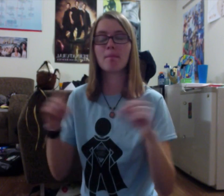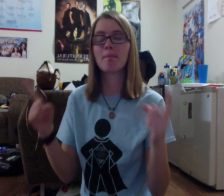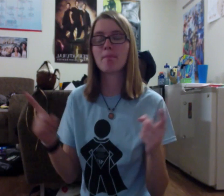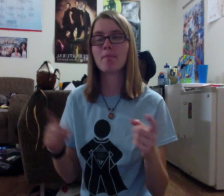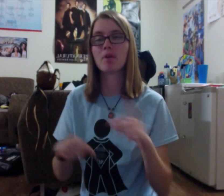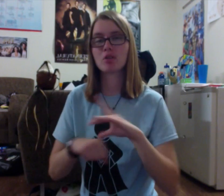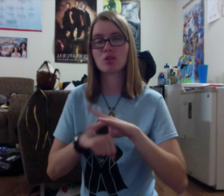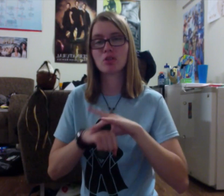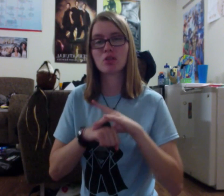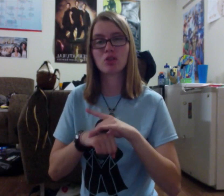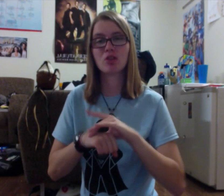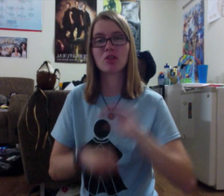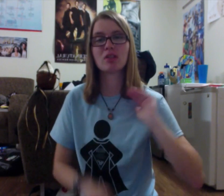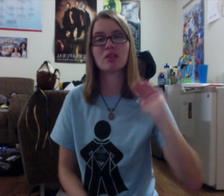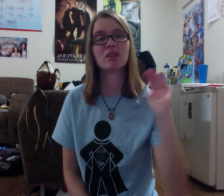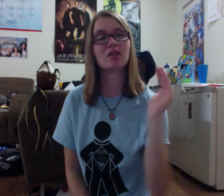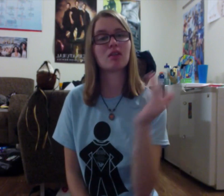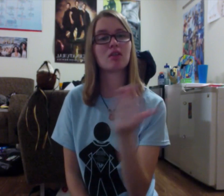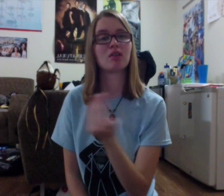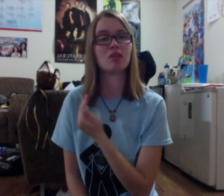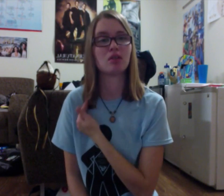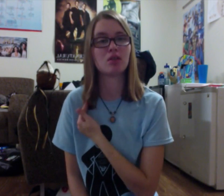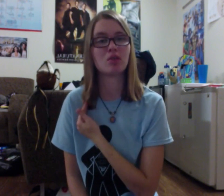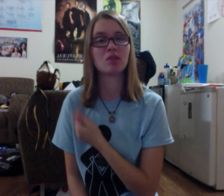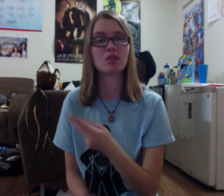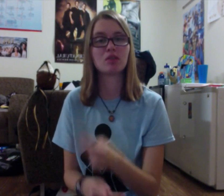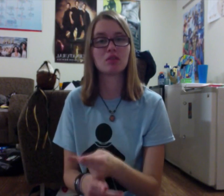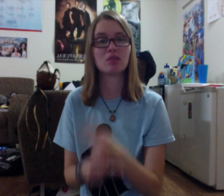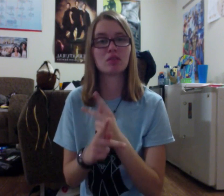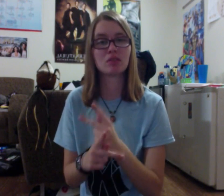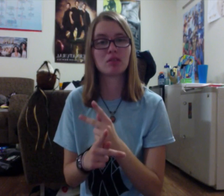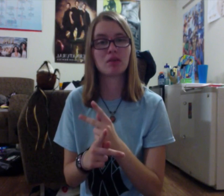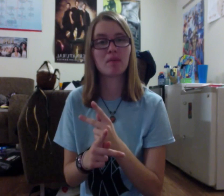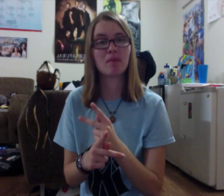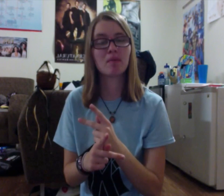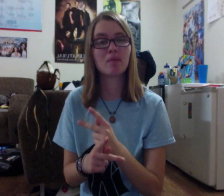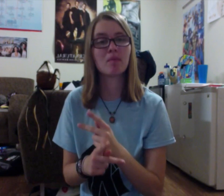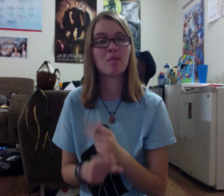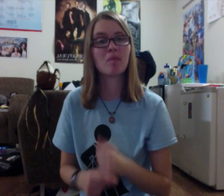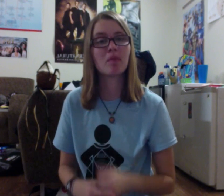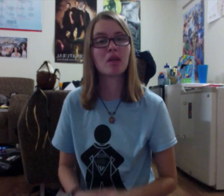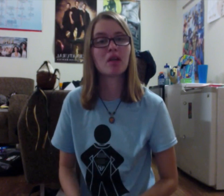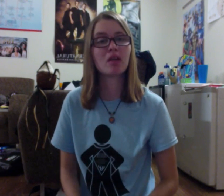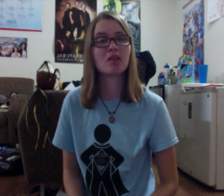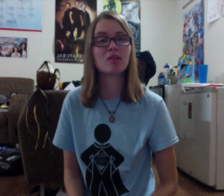but the earth is ours to keep